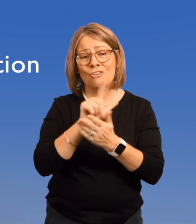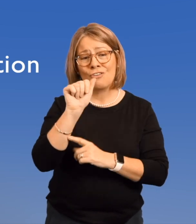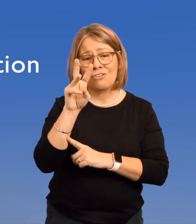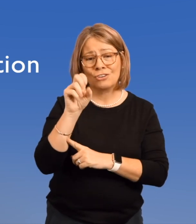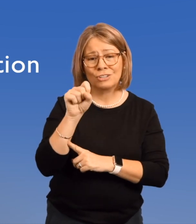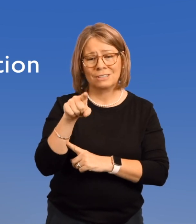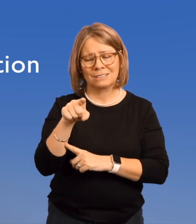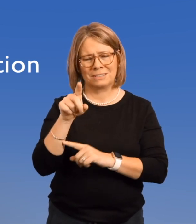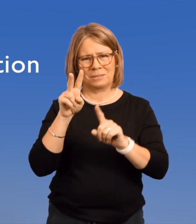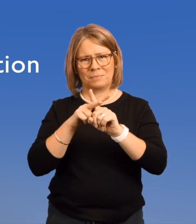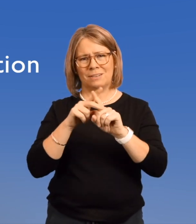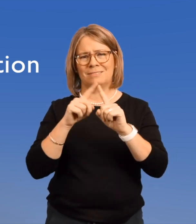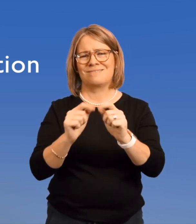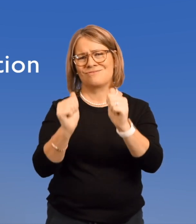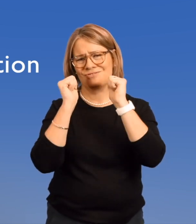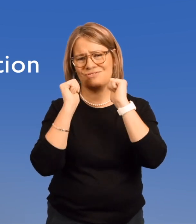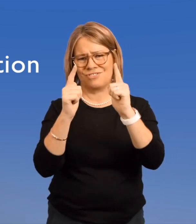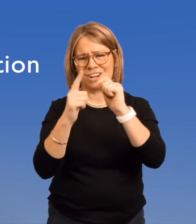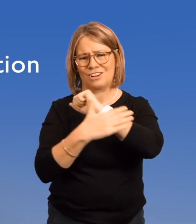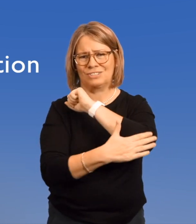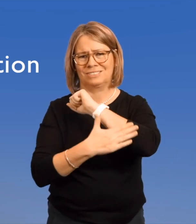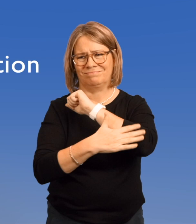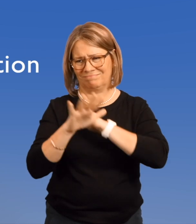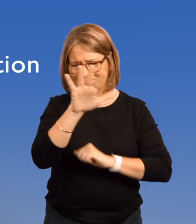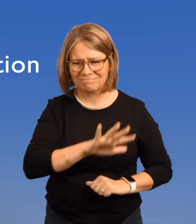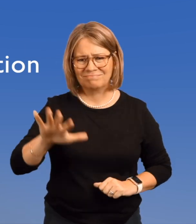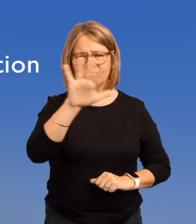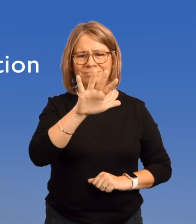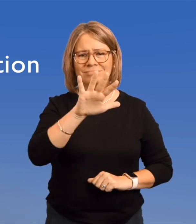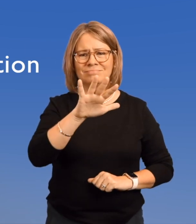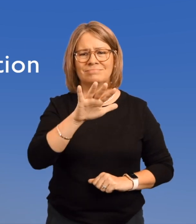the laws that apply to the entire country --